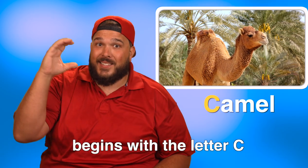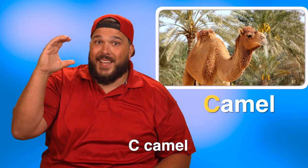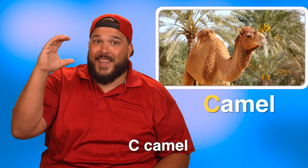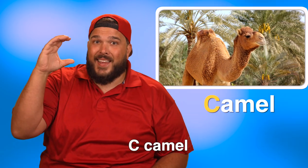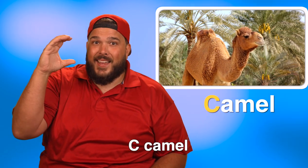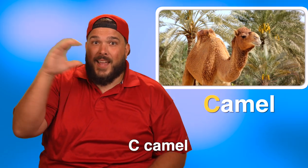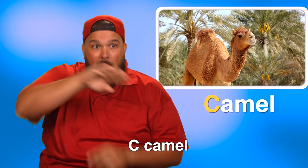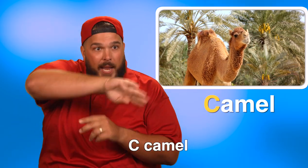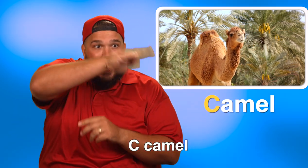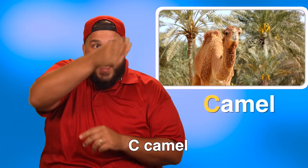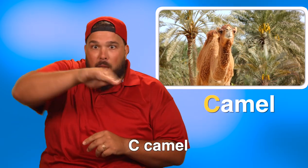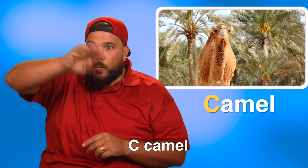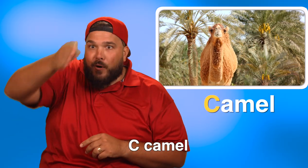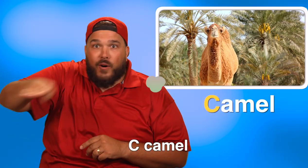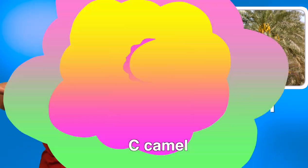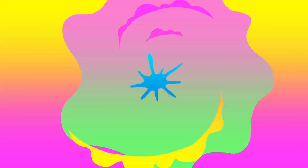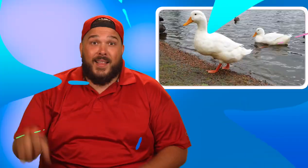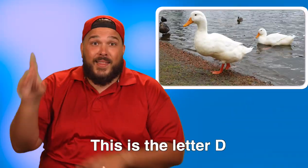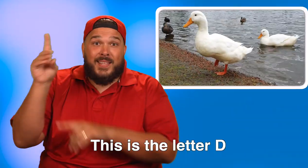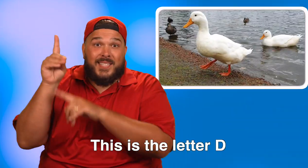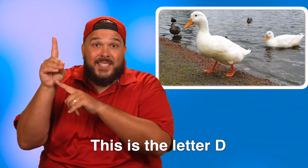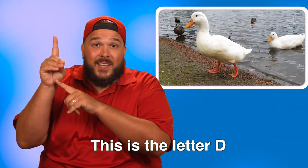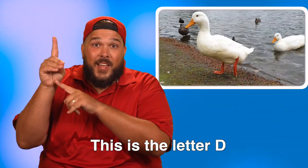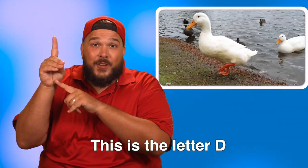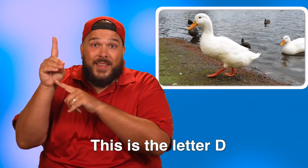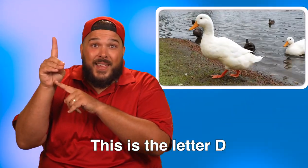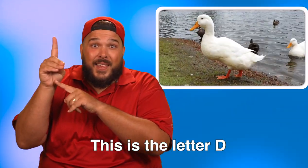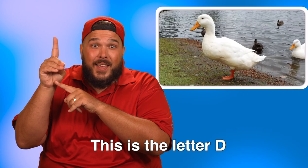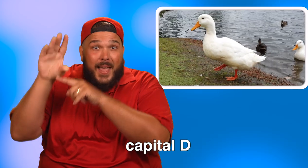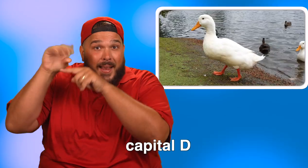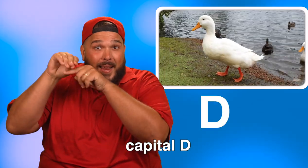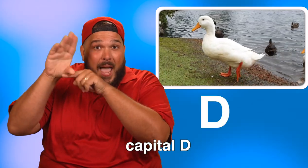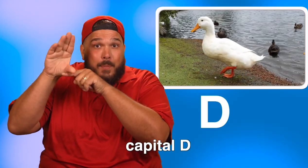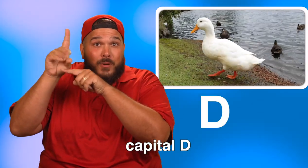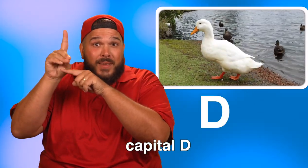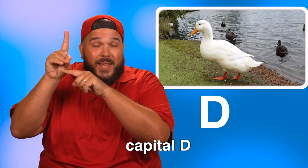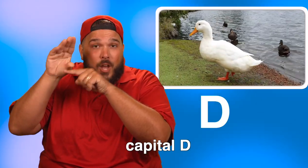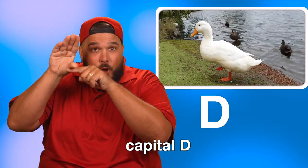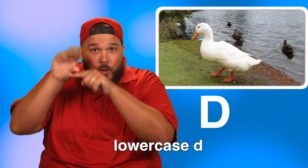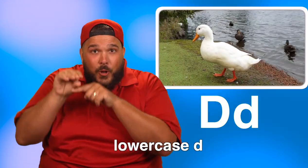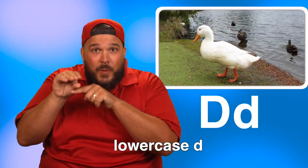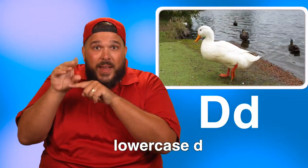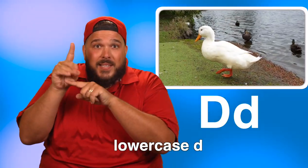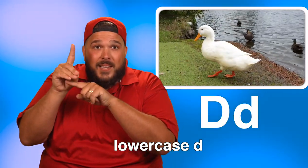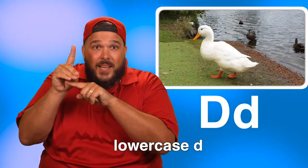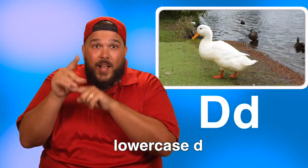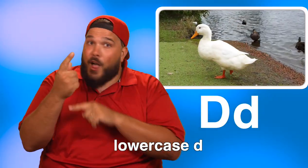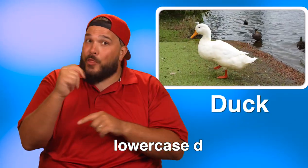C, camel. This is the letter D. Capital D, lowercase d.